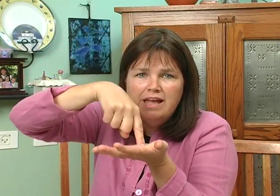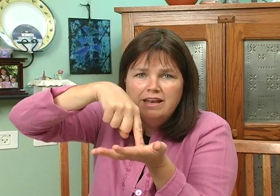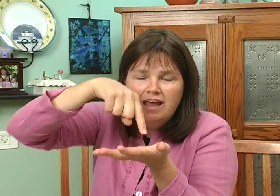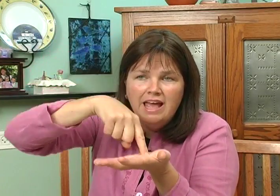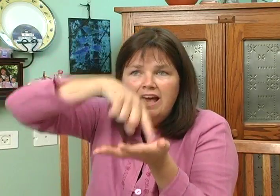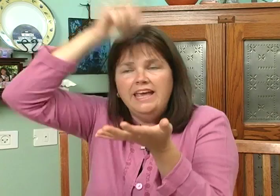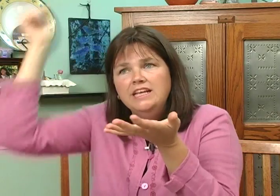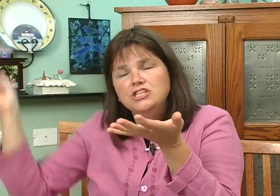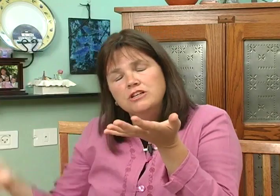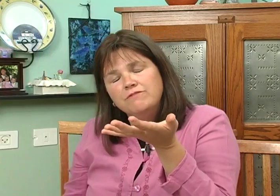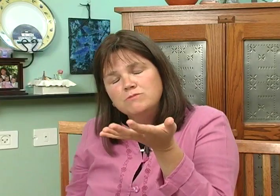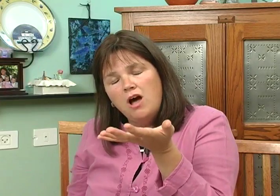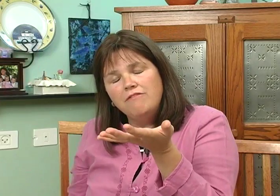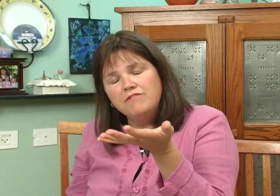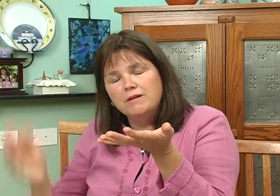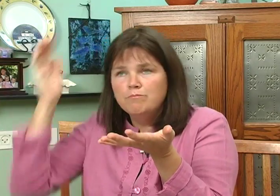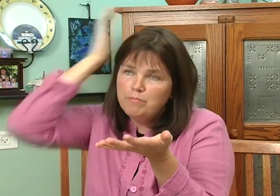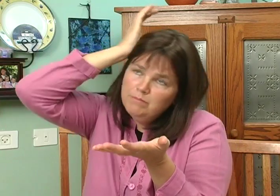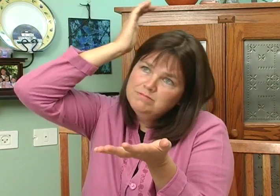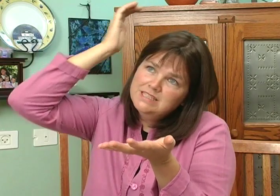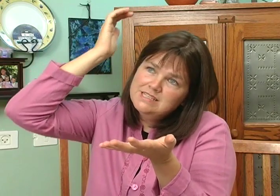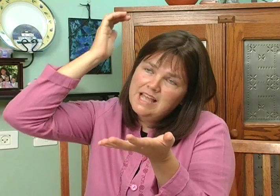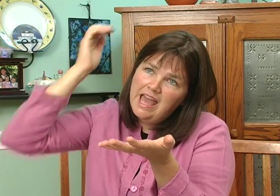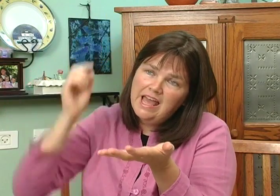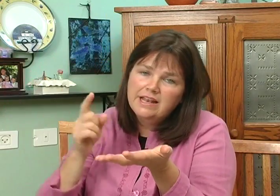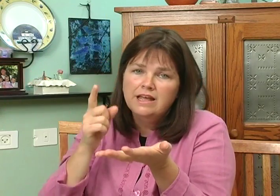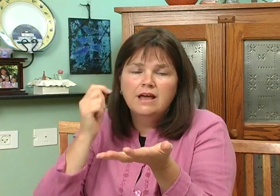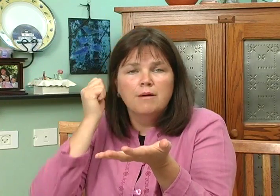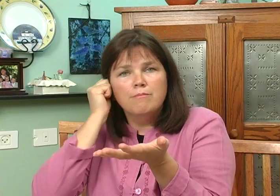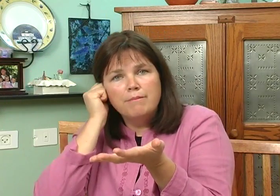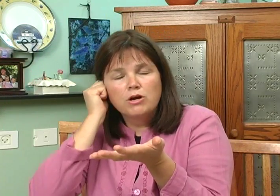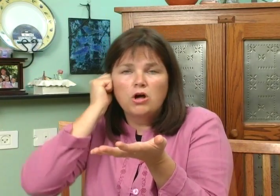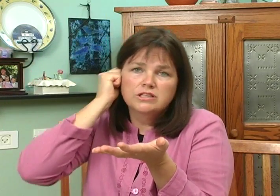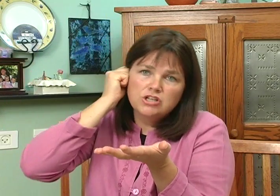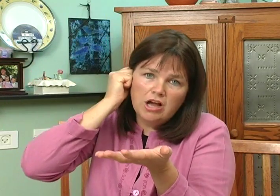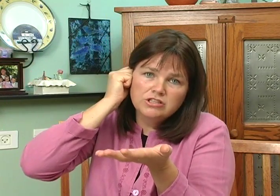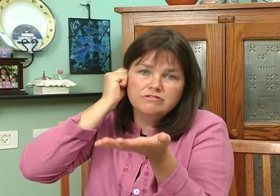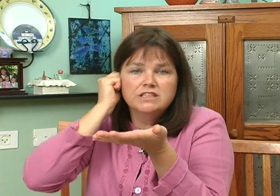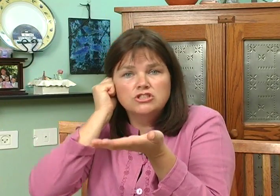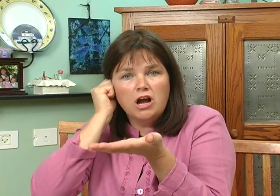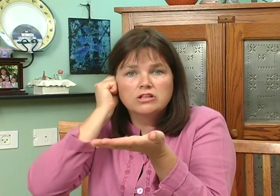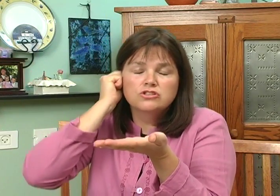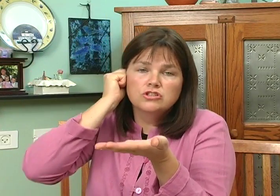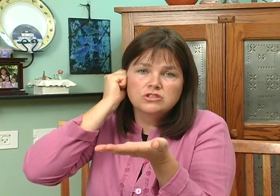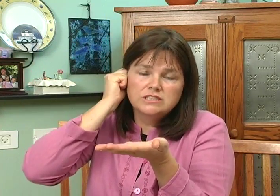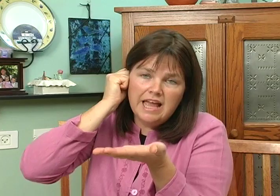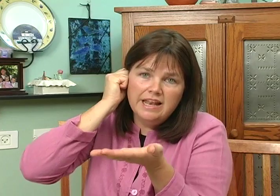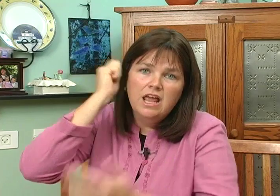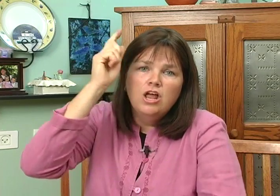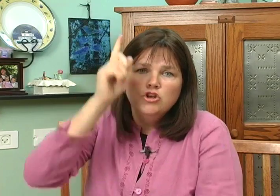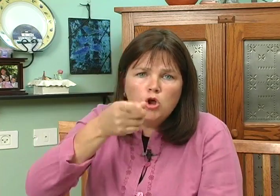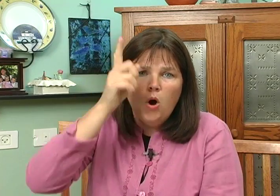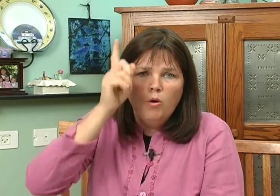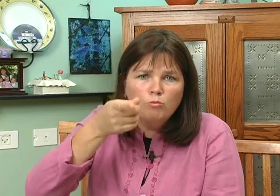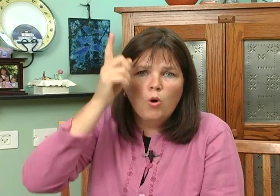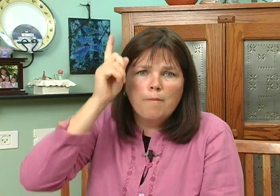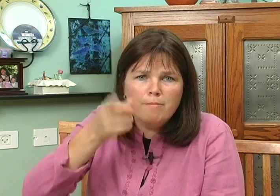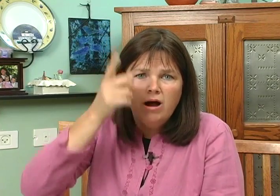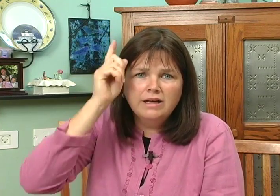bed he jumped off and bumped his head momma called the doctor and the doctor said no more